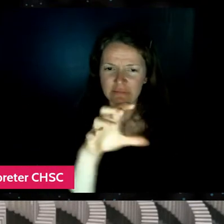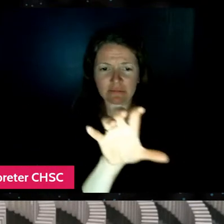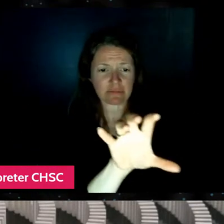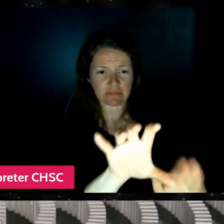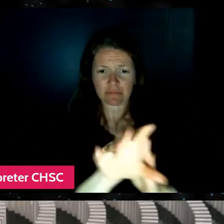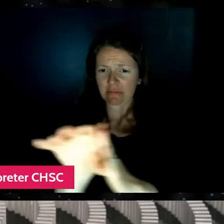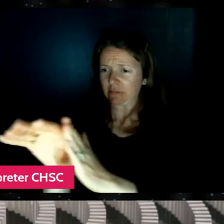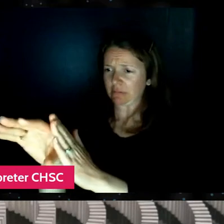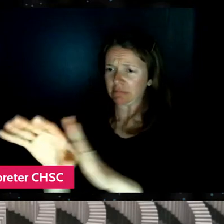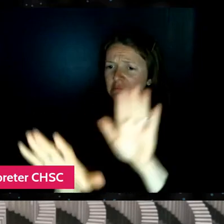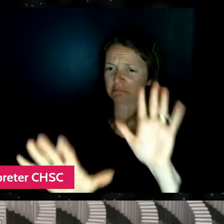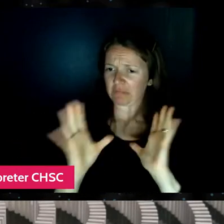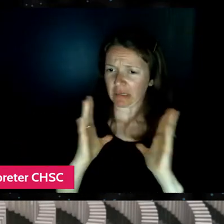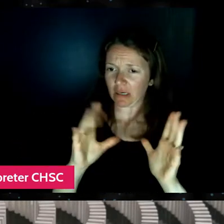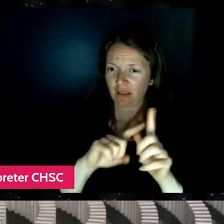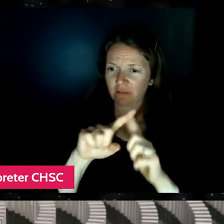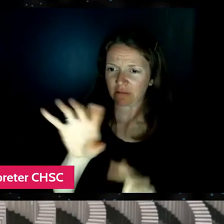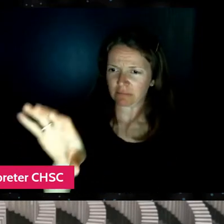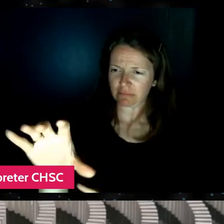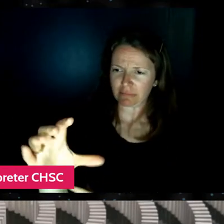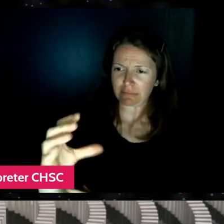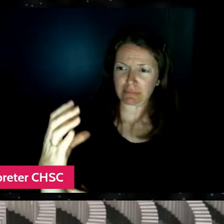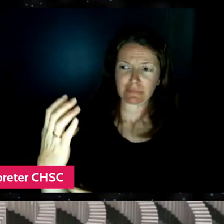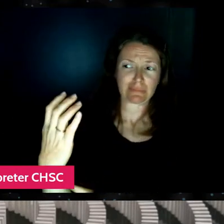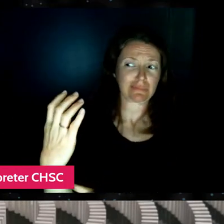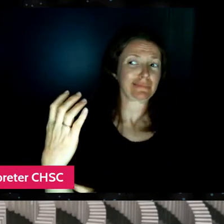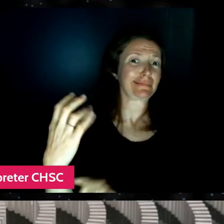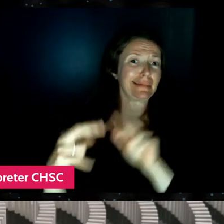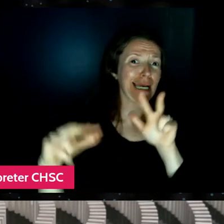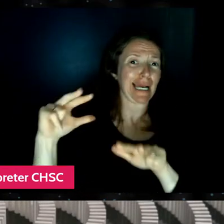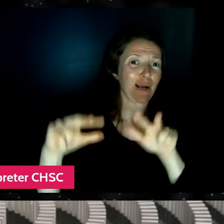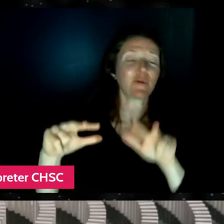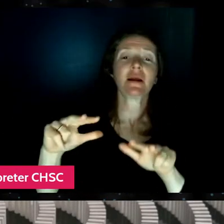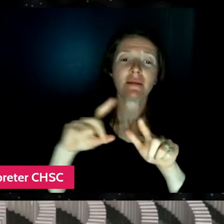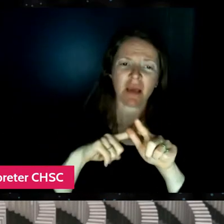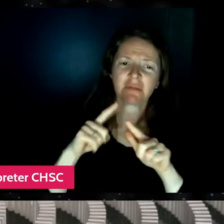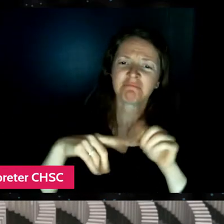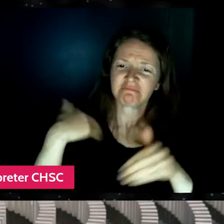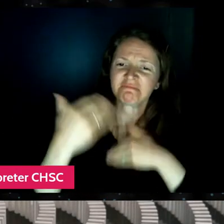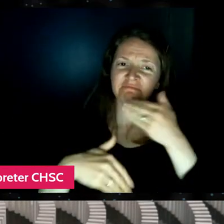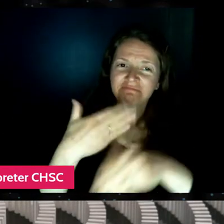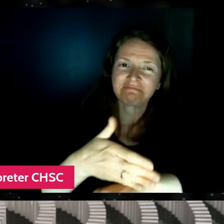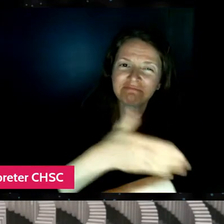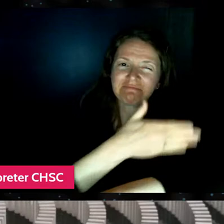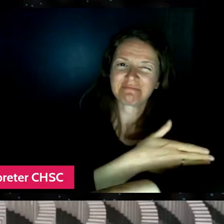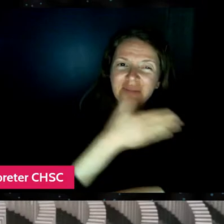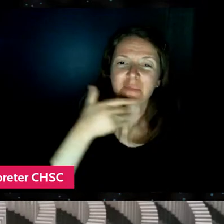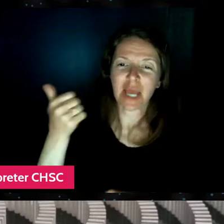But, you know, throughout the years you get better. And I knew that, you know, becoming more of a personality